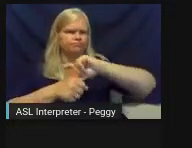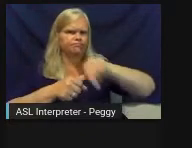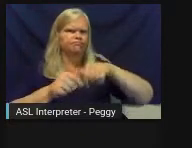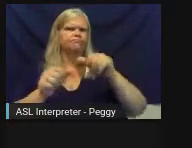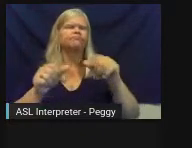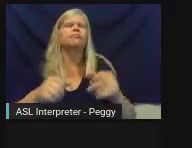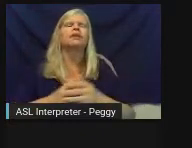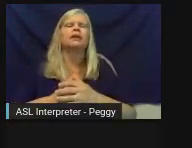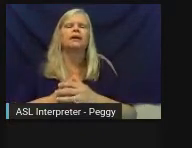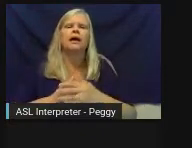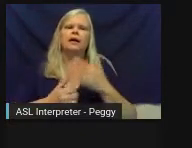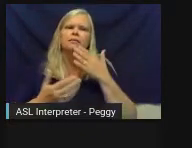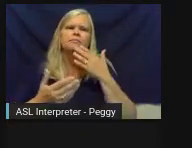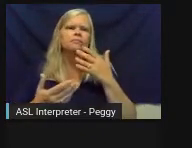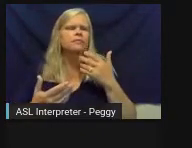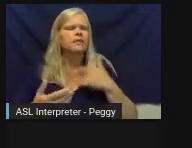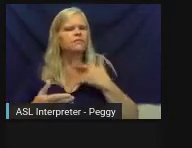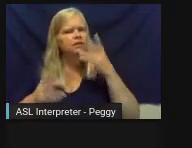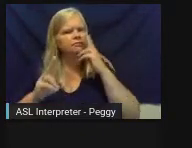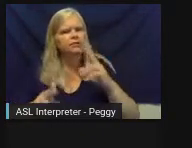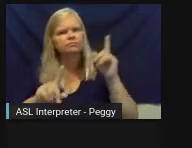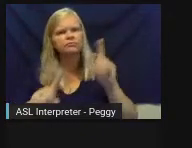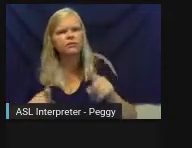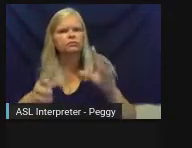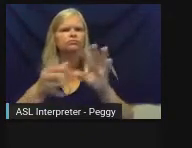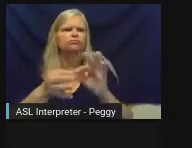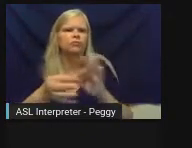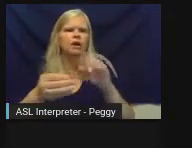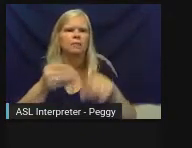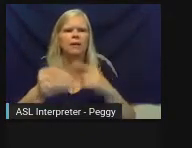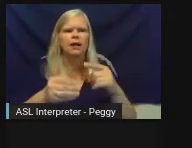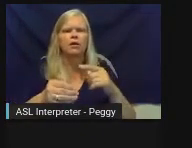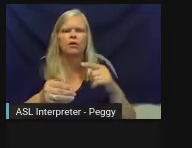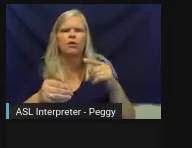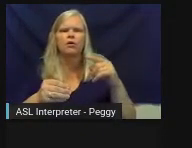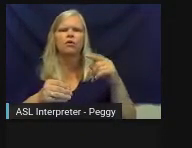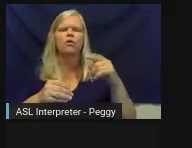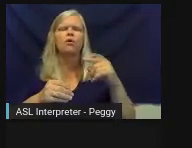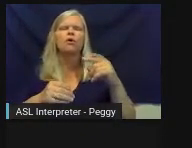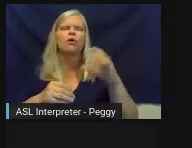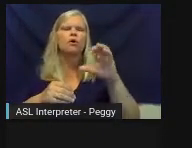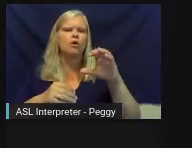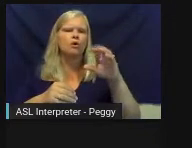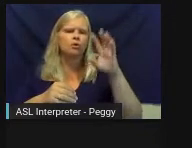morning talking about centering creatives in community planning.